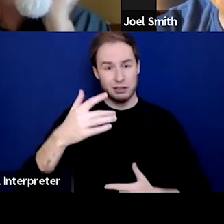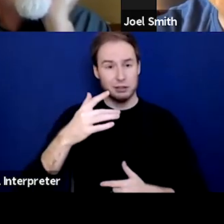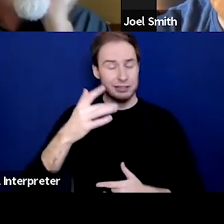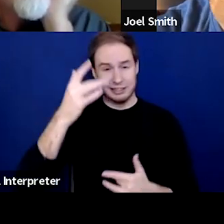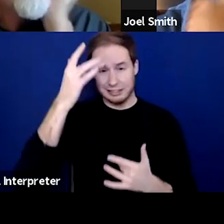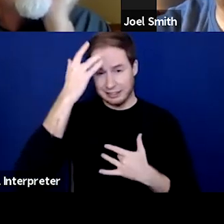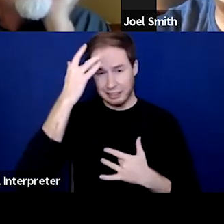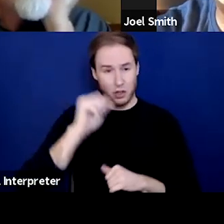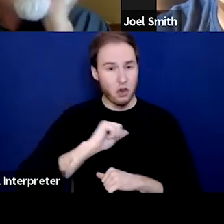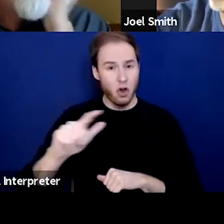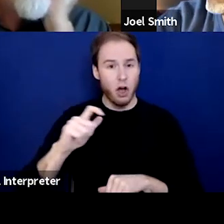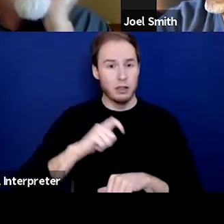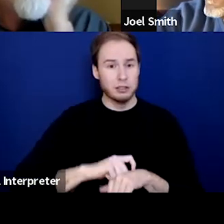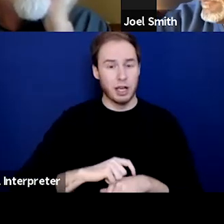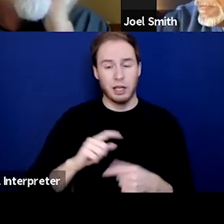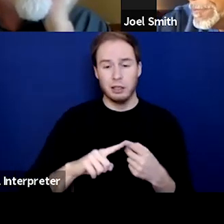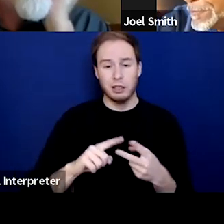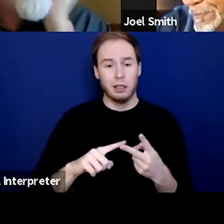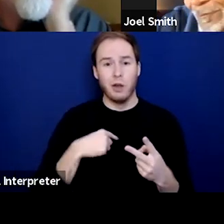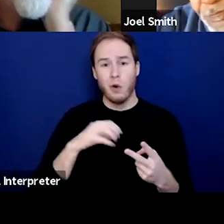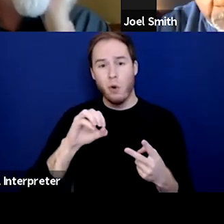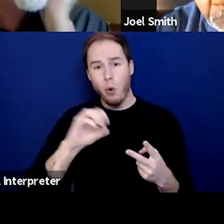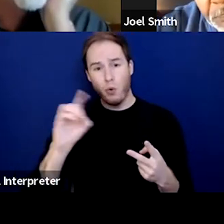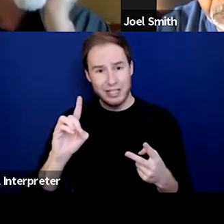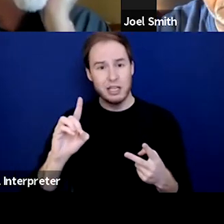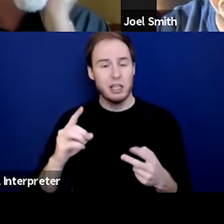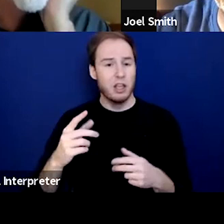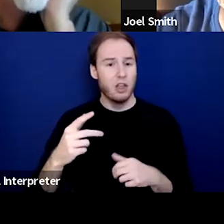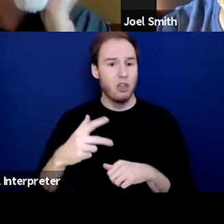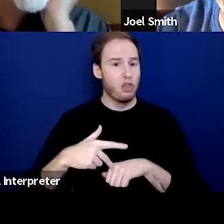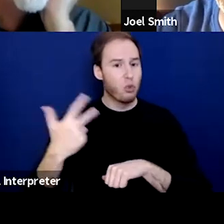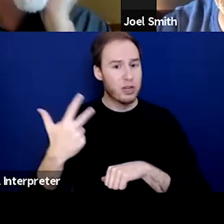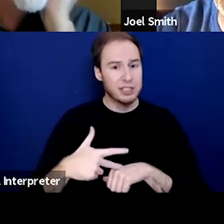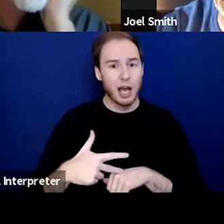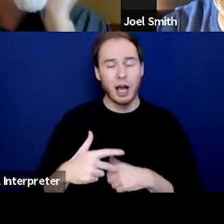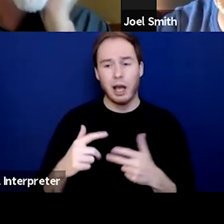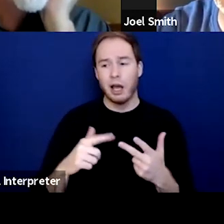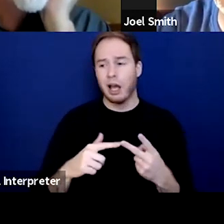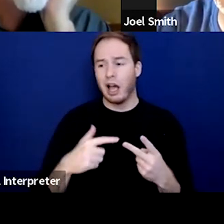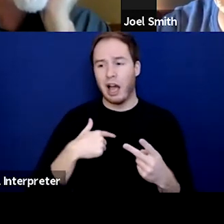I had overdosed three different times. I knew it was just a matter of time.